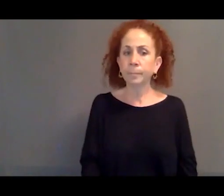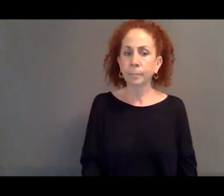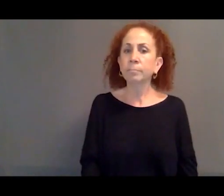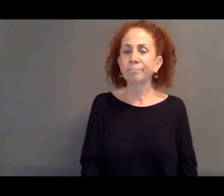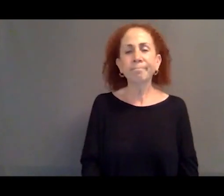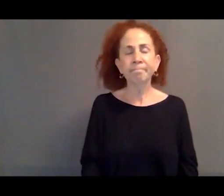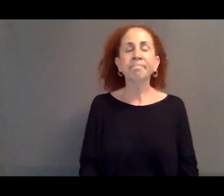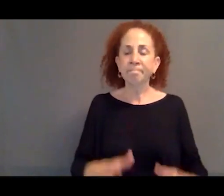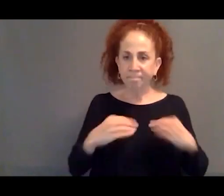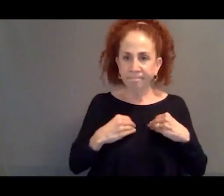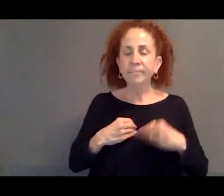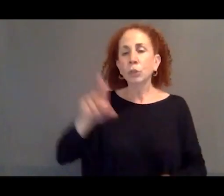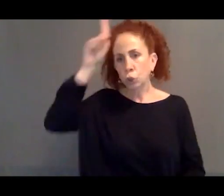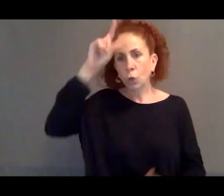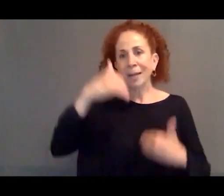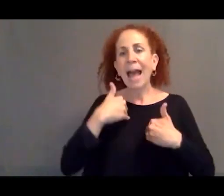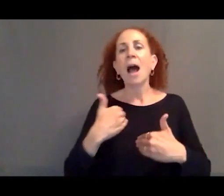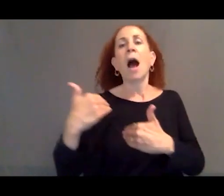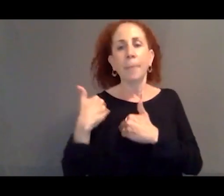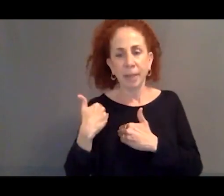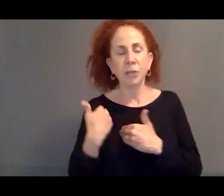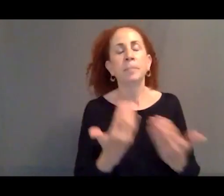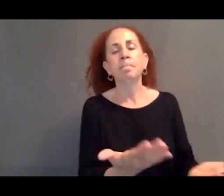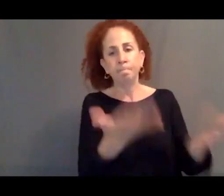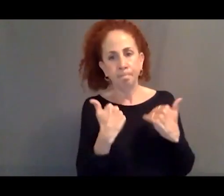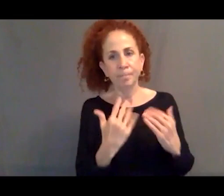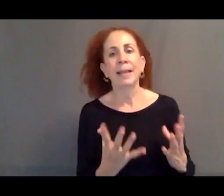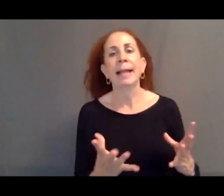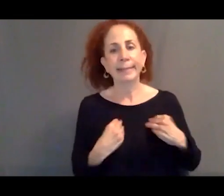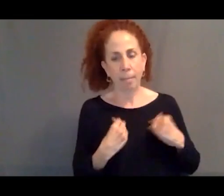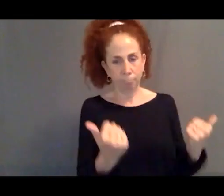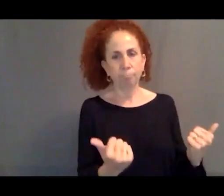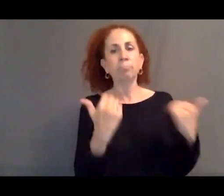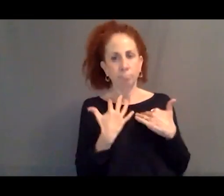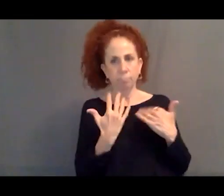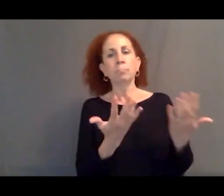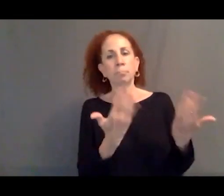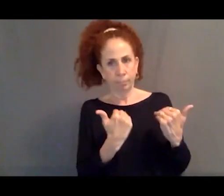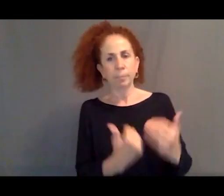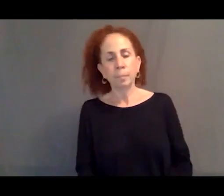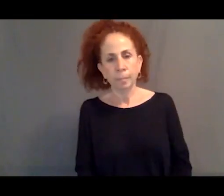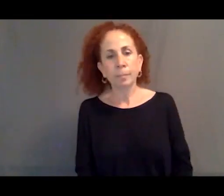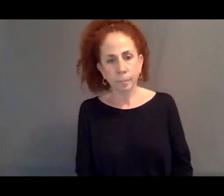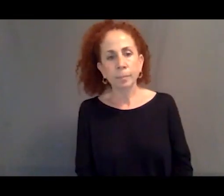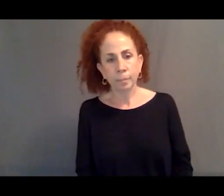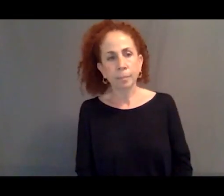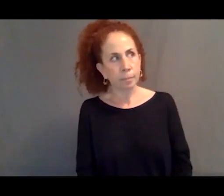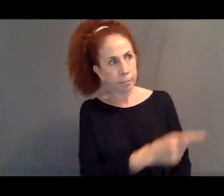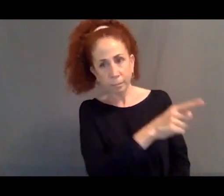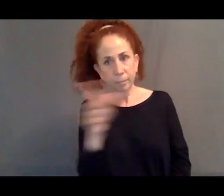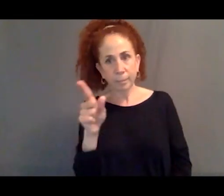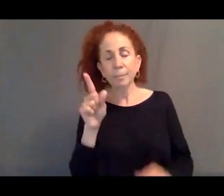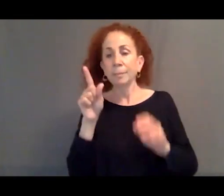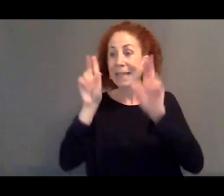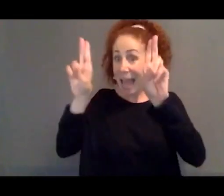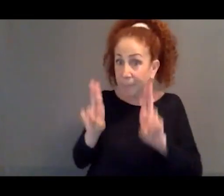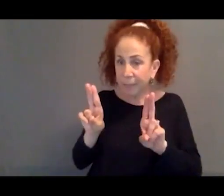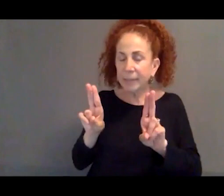Germany had an obligation to accept these applicants